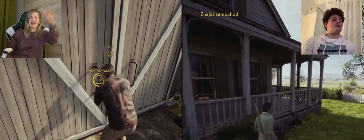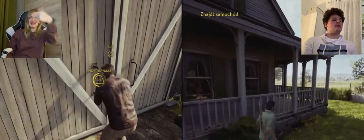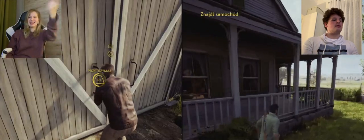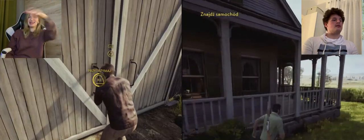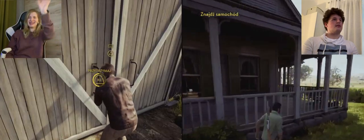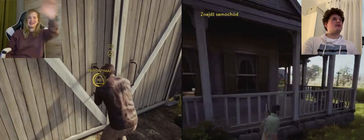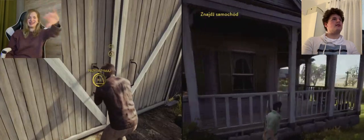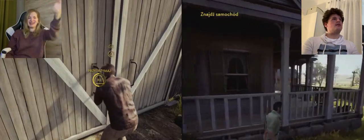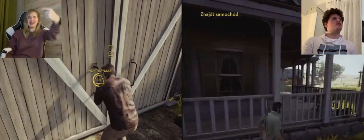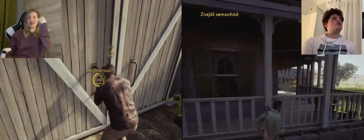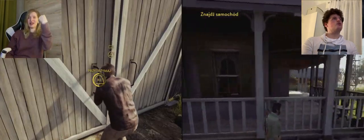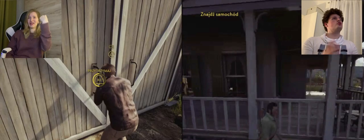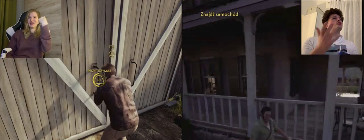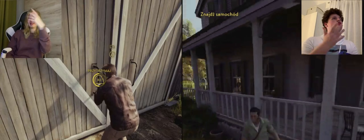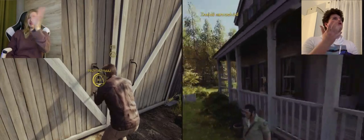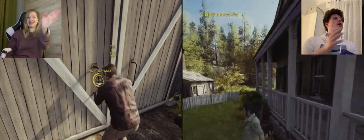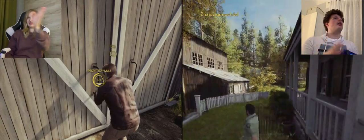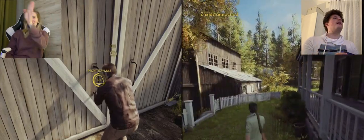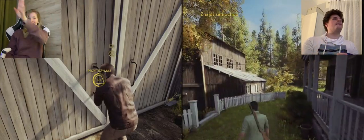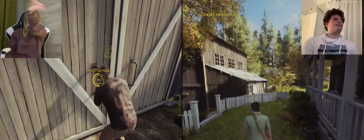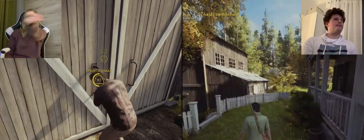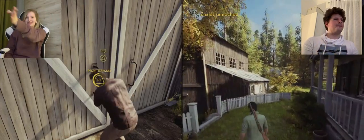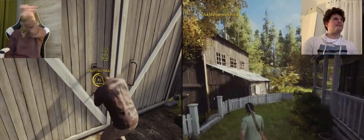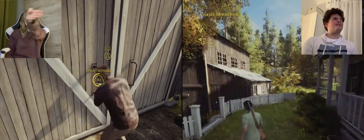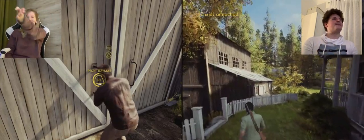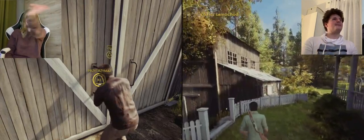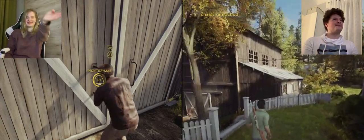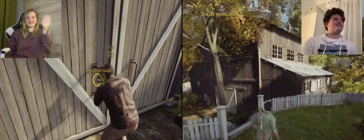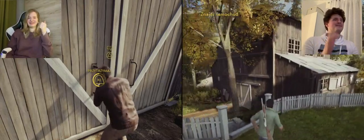(Kama explain where you want to hit and shows no where to go)